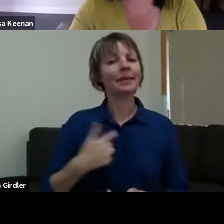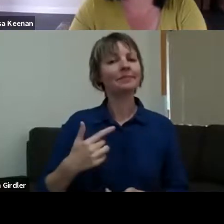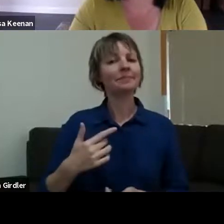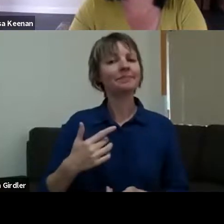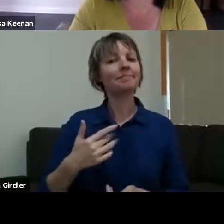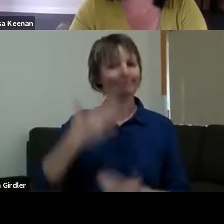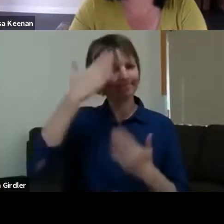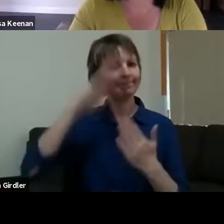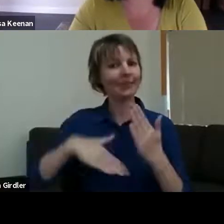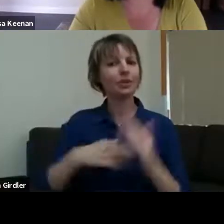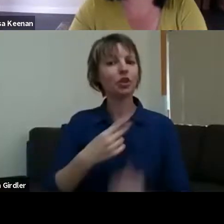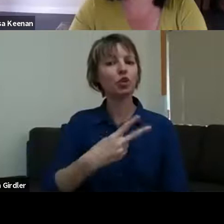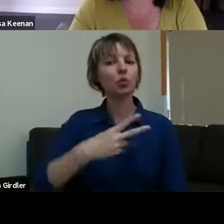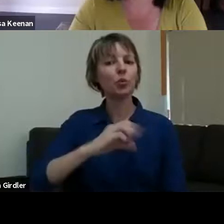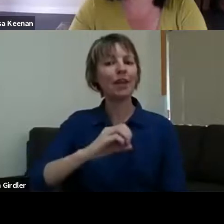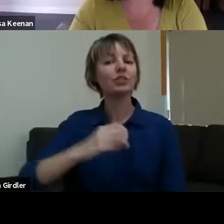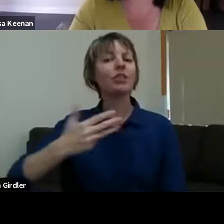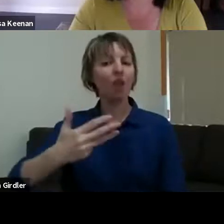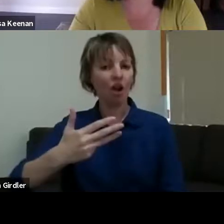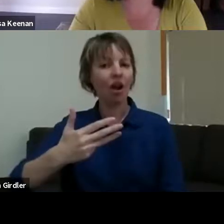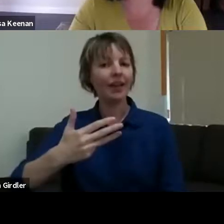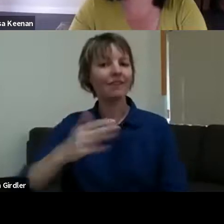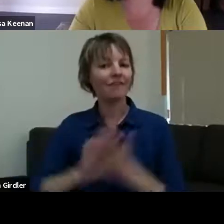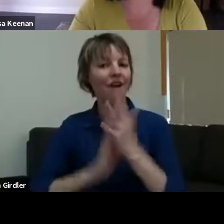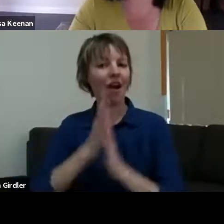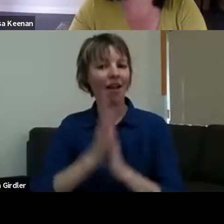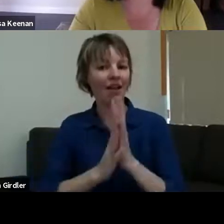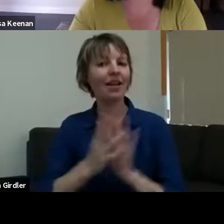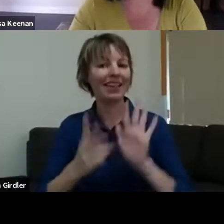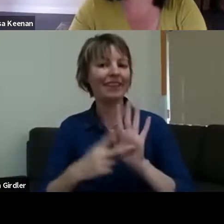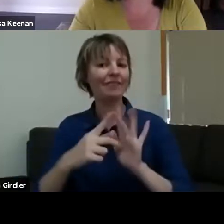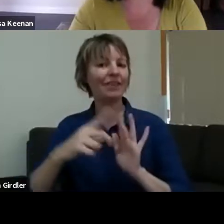it's touched me personally as well as professionally. So, thank you -